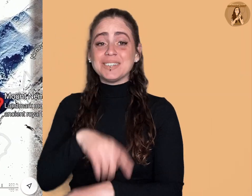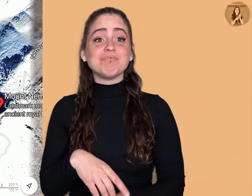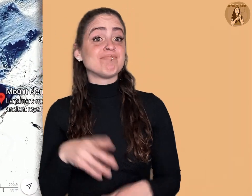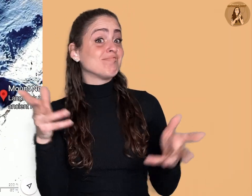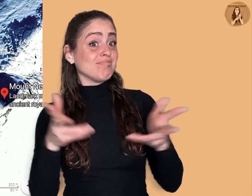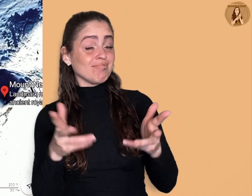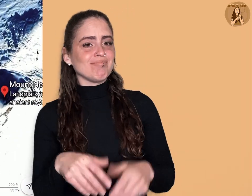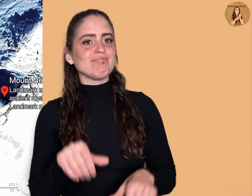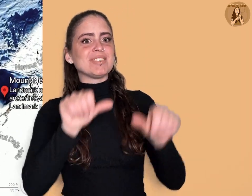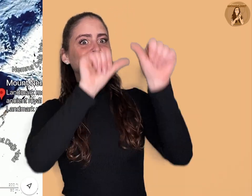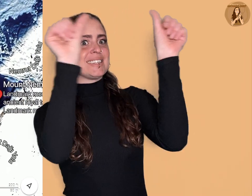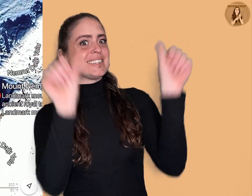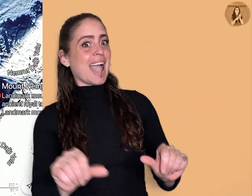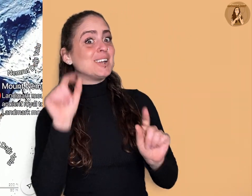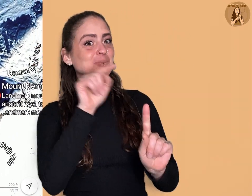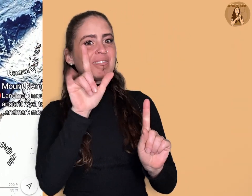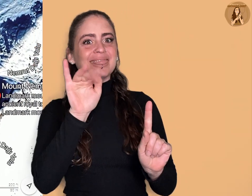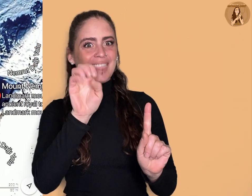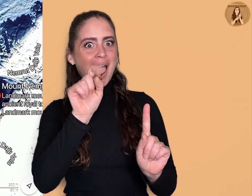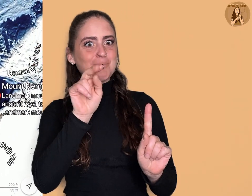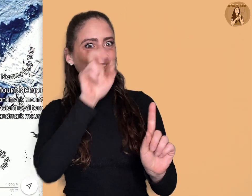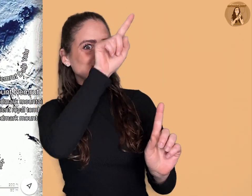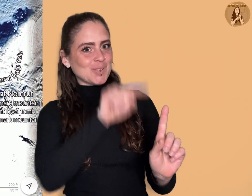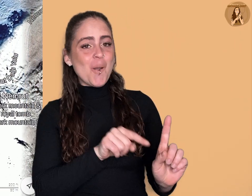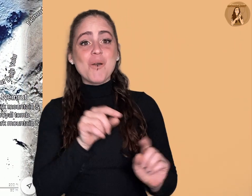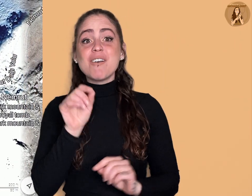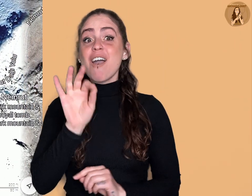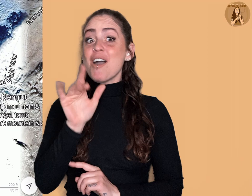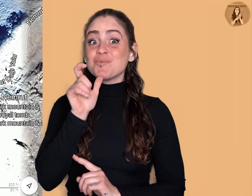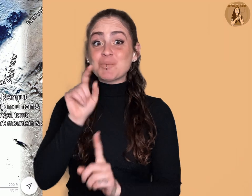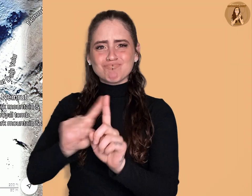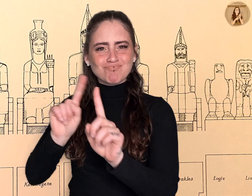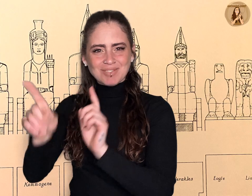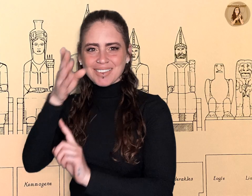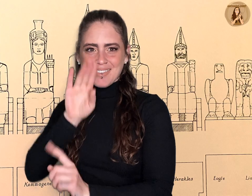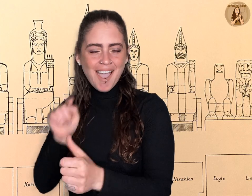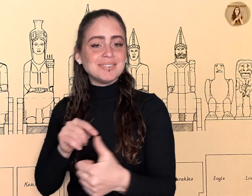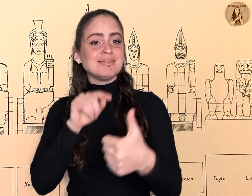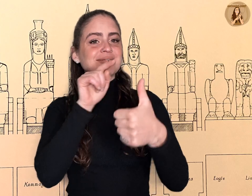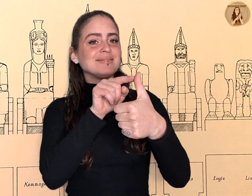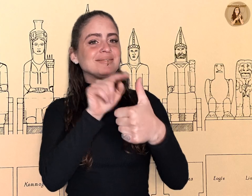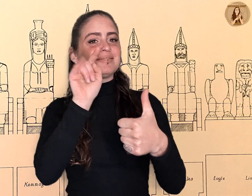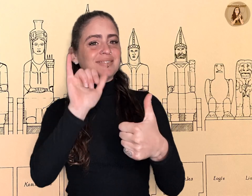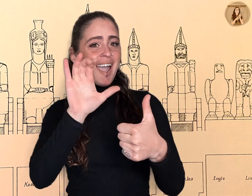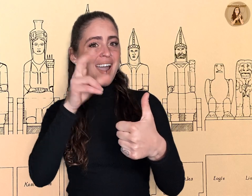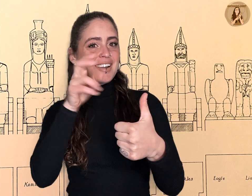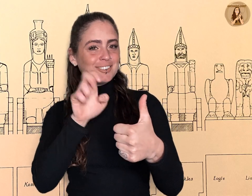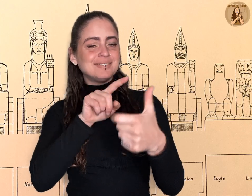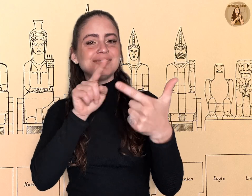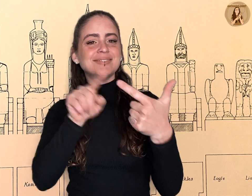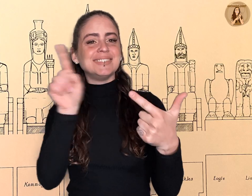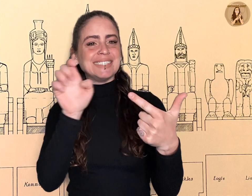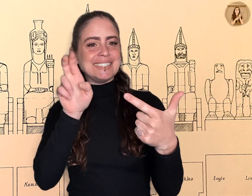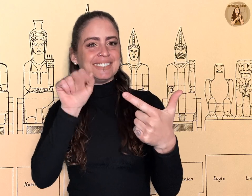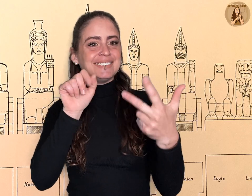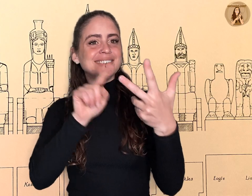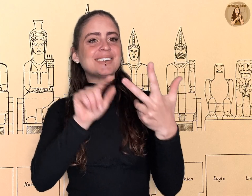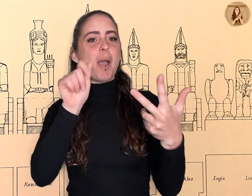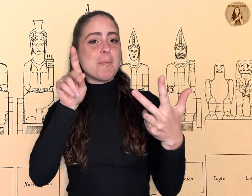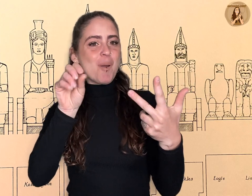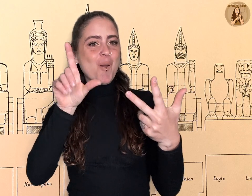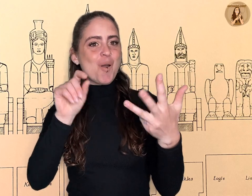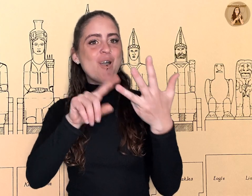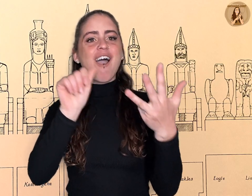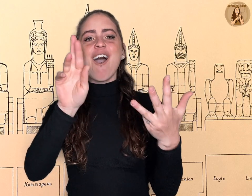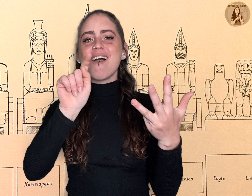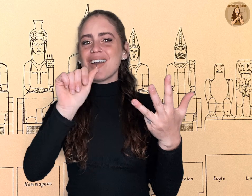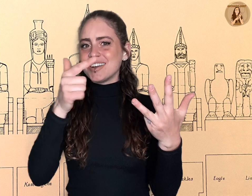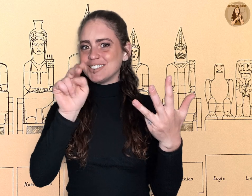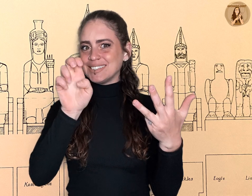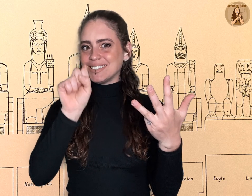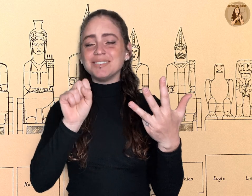are the grand limestone statues of Tyche/Commagene, Zeus/Oromasdes, Apollo/Hermes, Artagnes/Ares